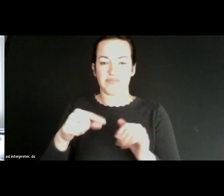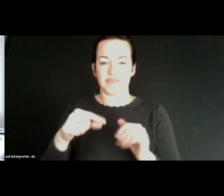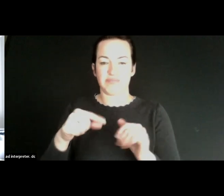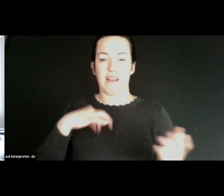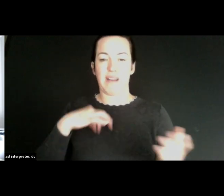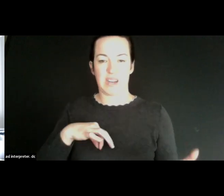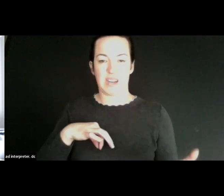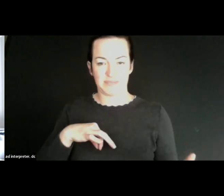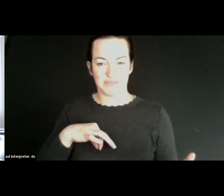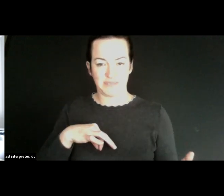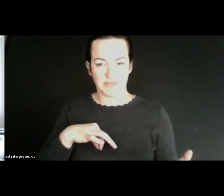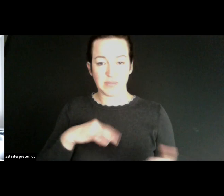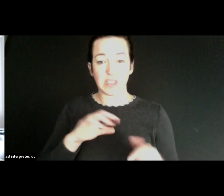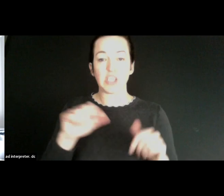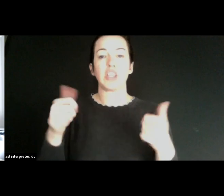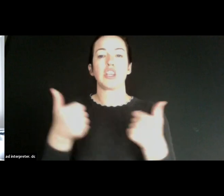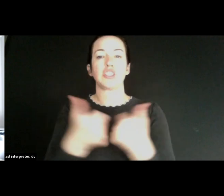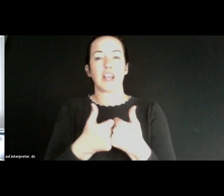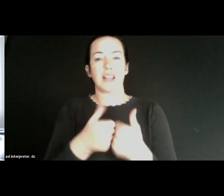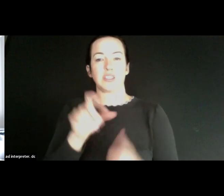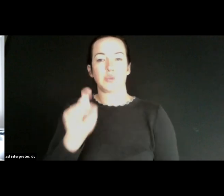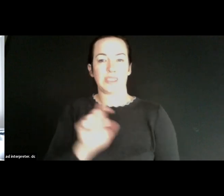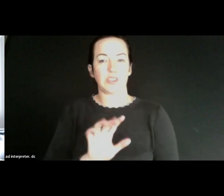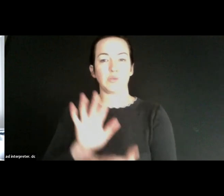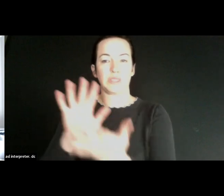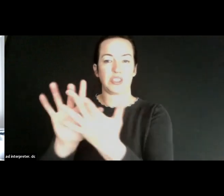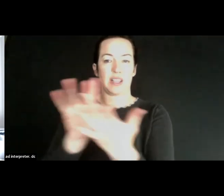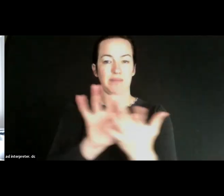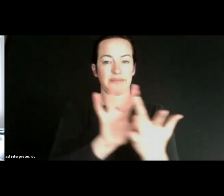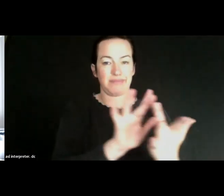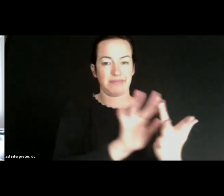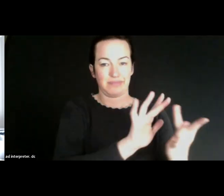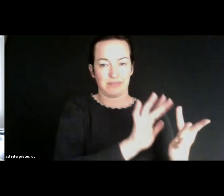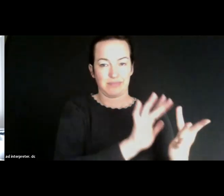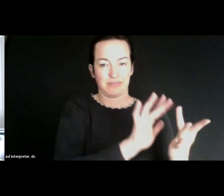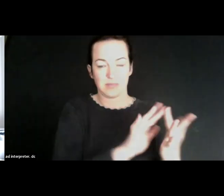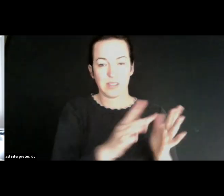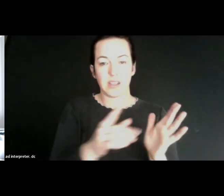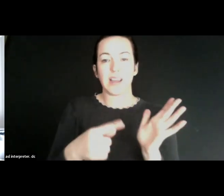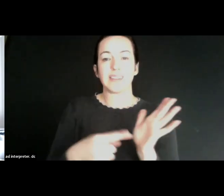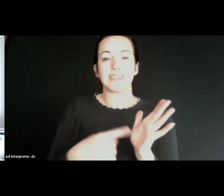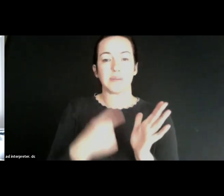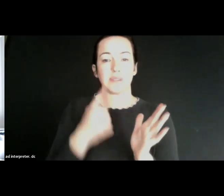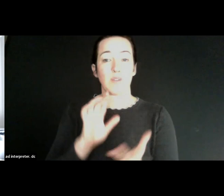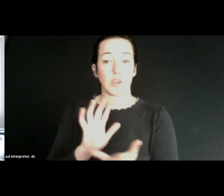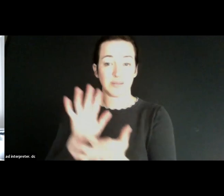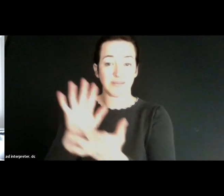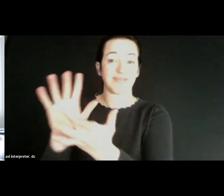The challenge is, we need to reach them and quite often, in order to reach them You have to have